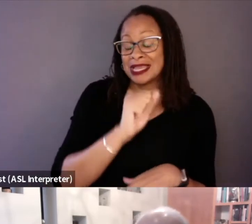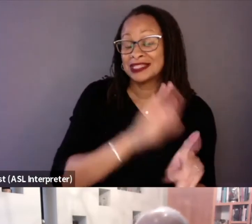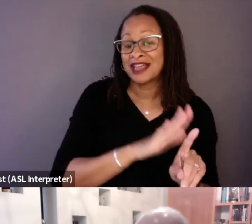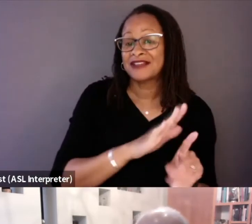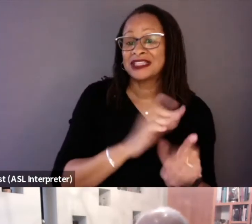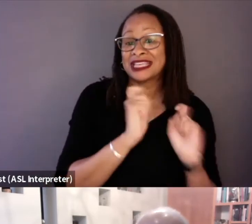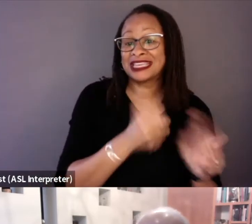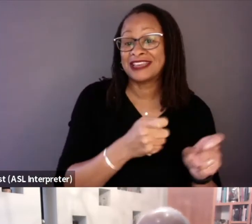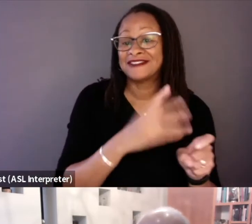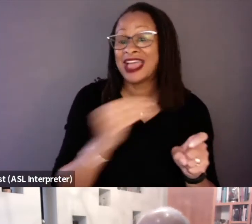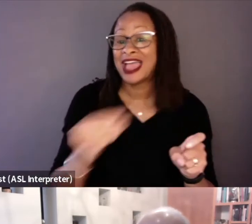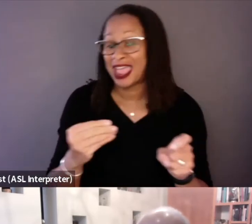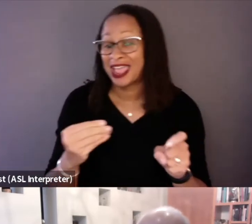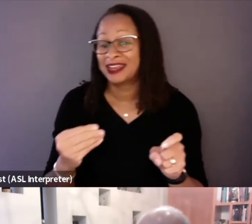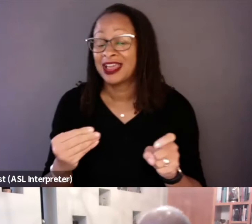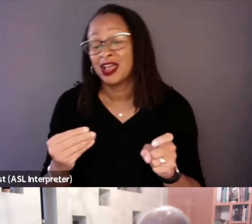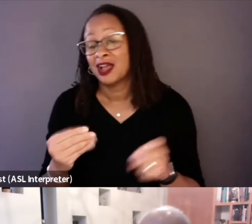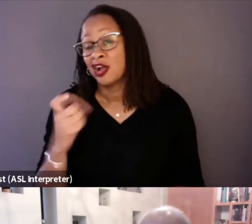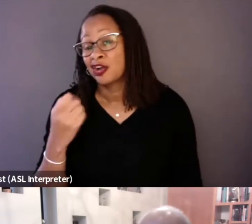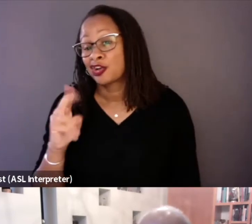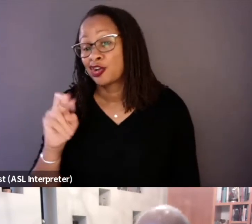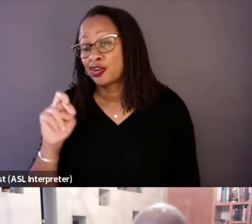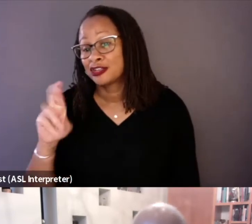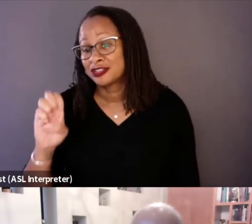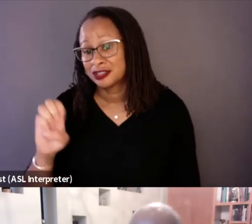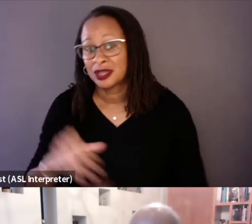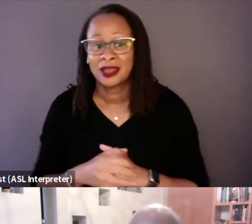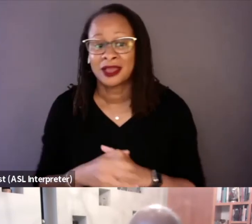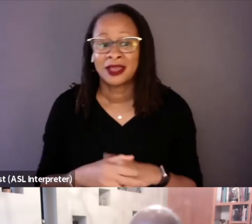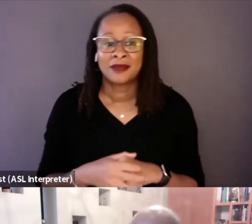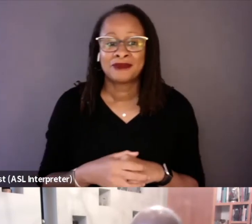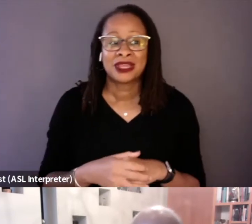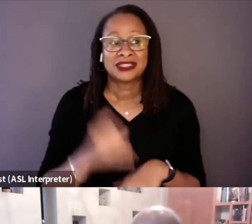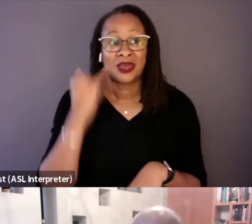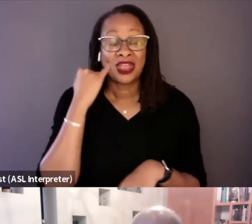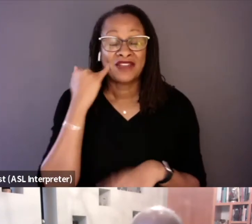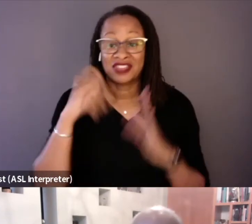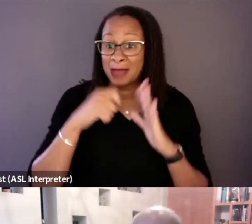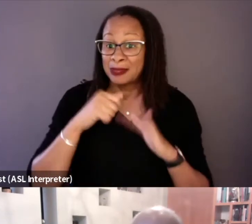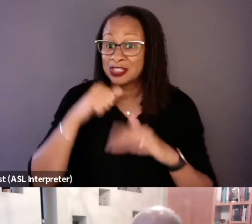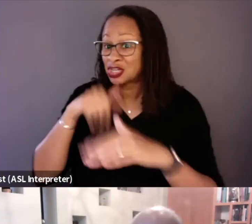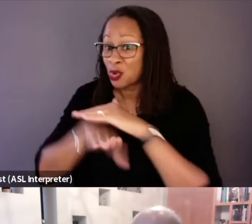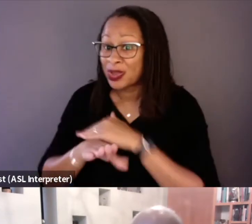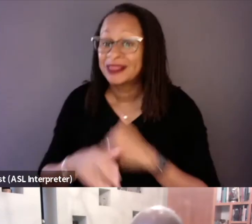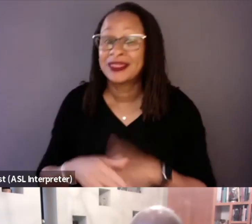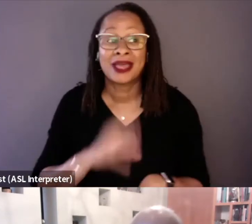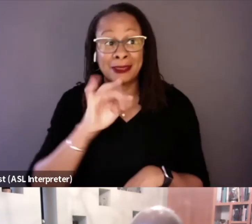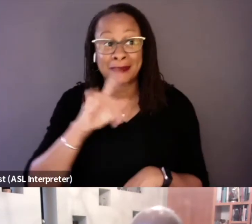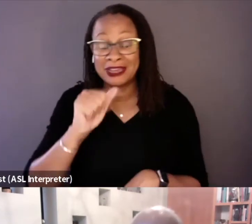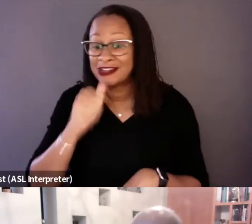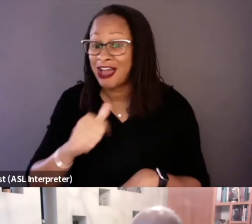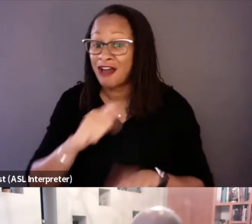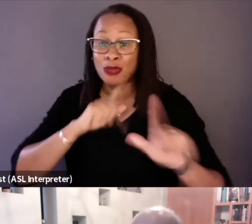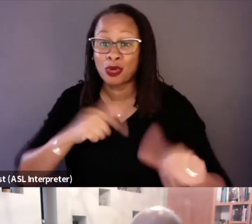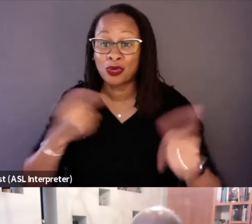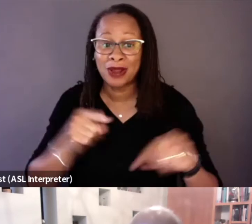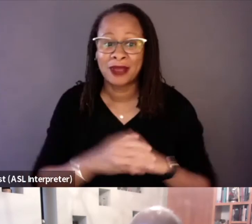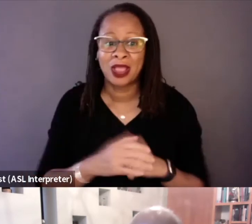because on the one hand, had those cameras not come in, had the media not reported, what happened? We wouldn't be sitting here today.